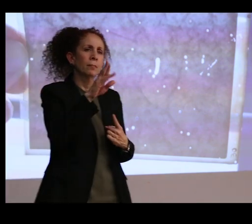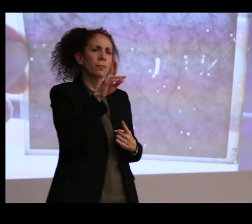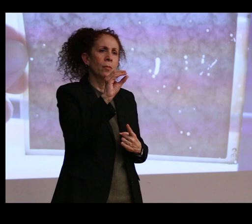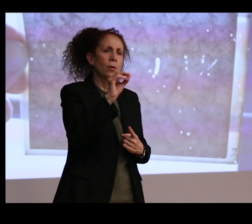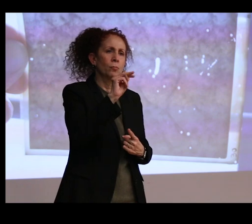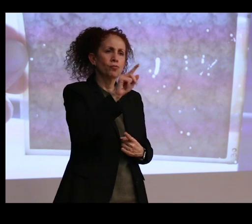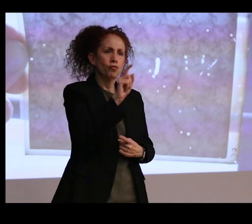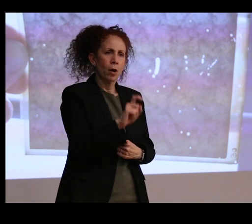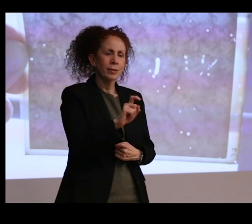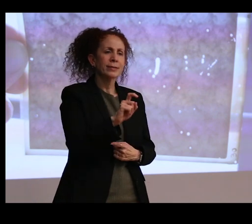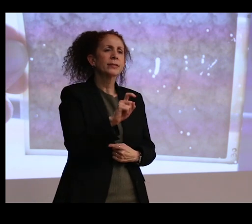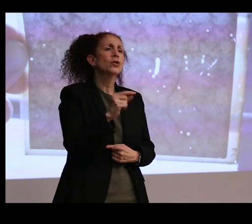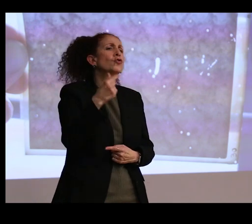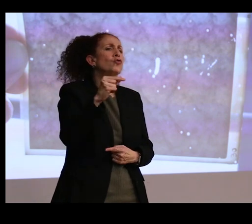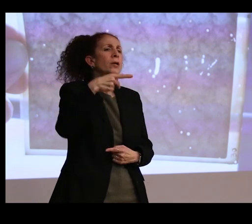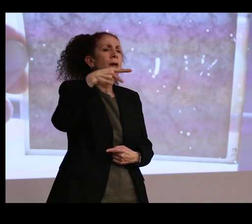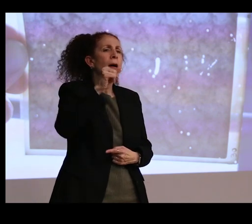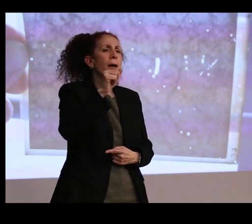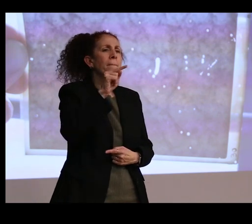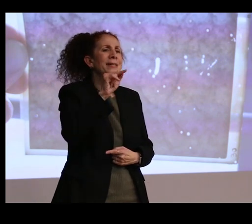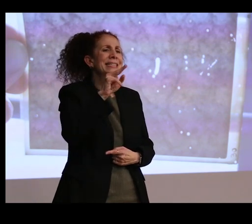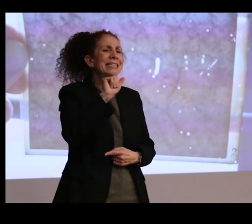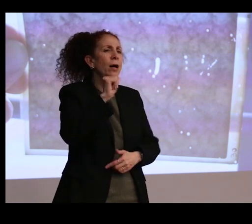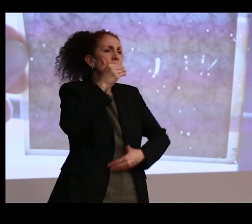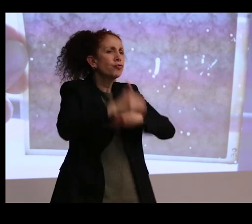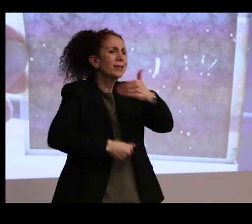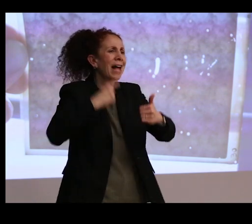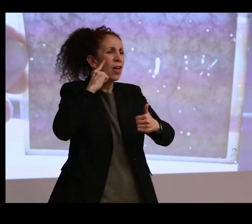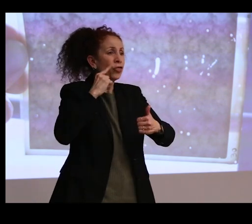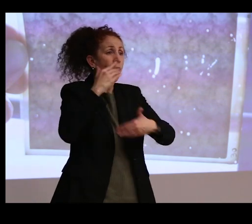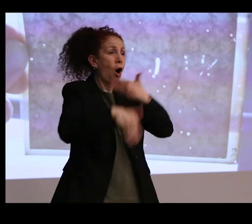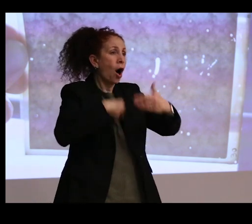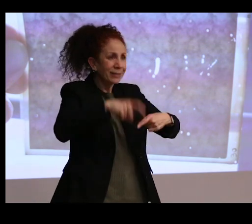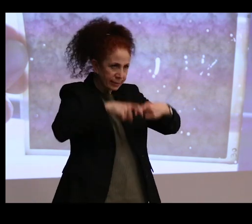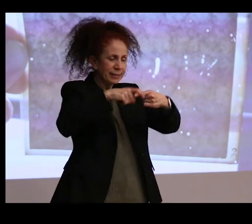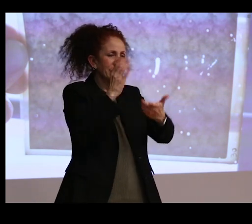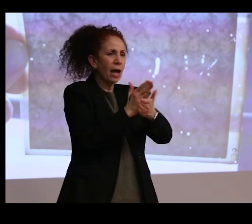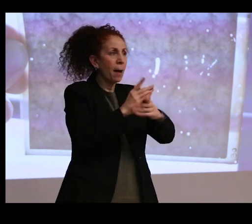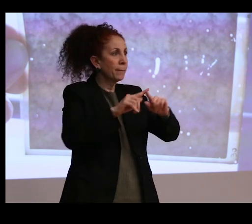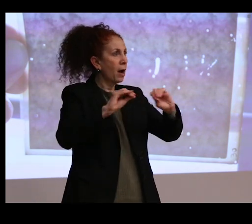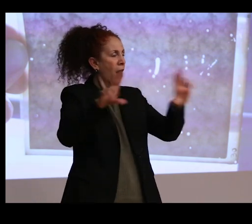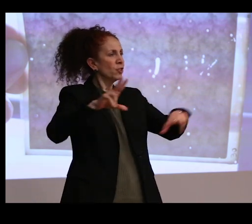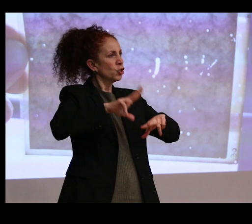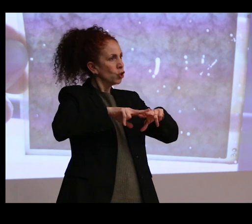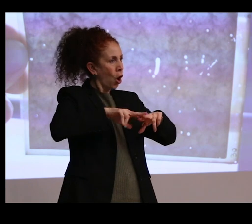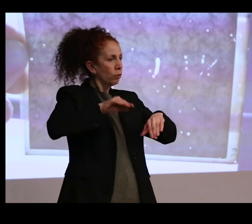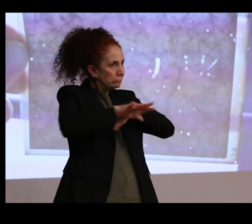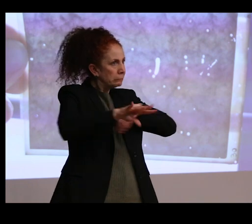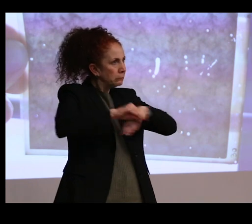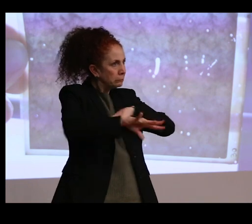the corrosive process stops. But obviously, the salt affects the bronze differently.